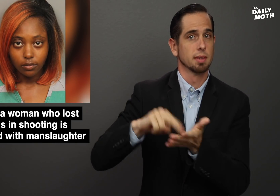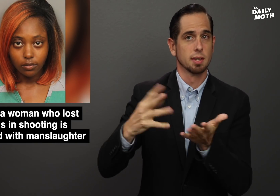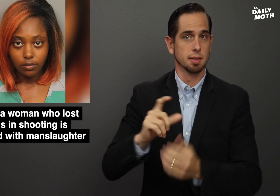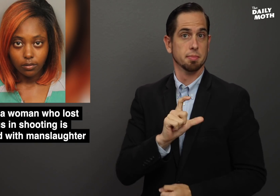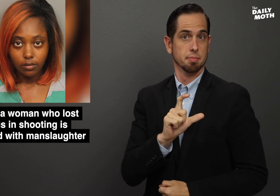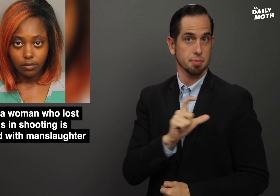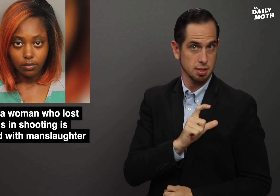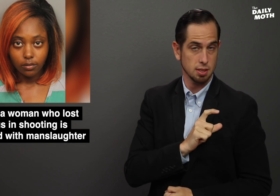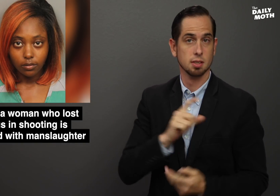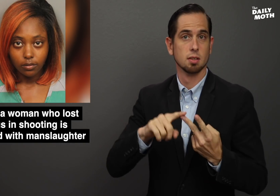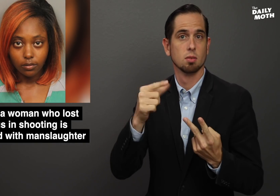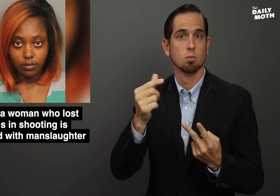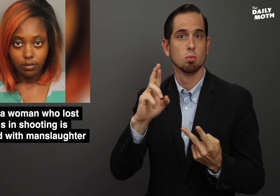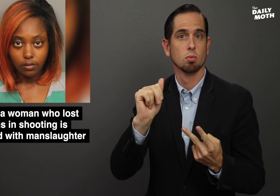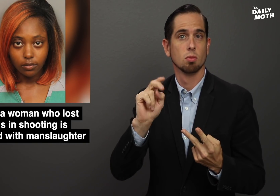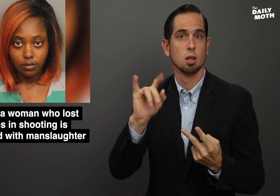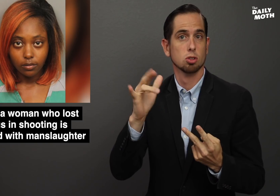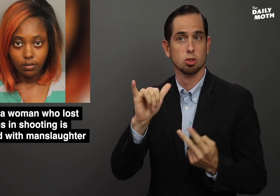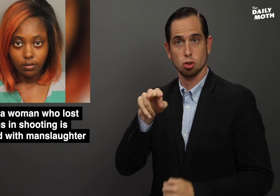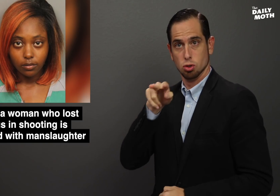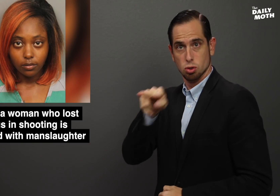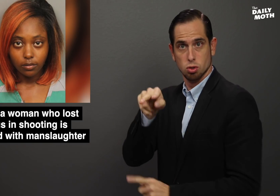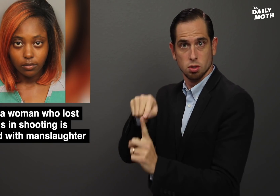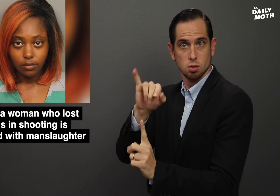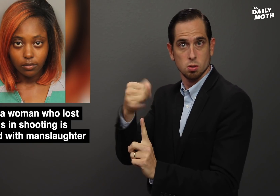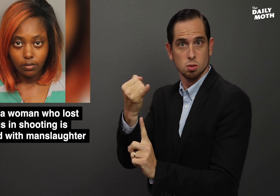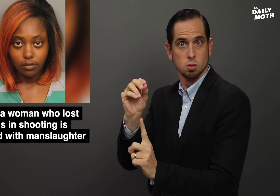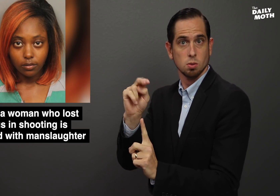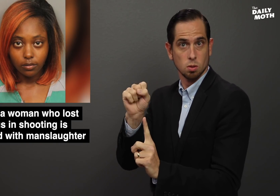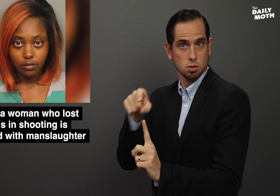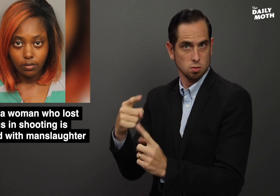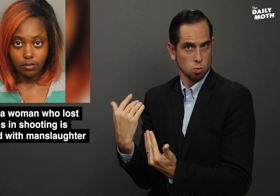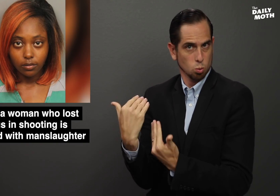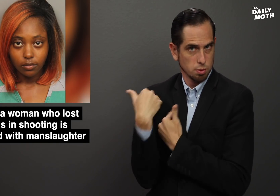This means that police and the grand jury views Jones